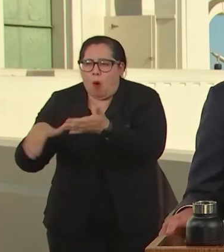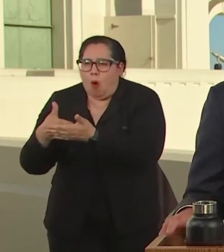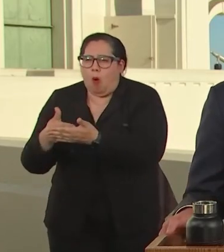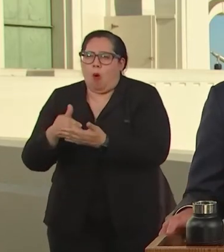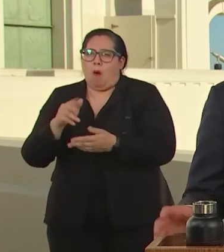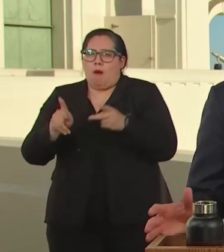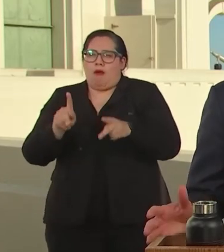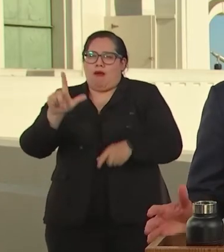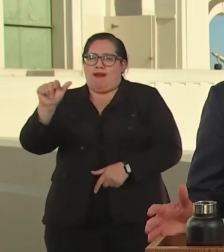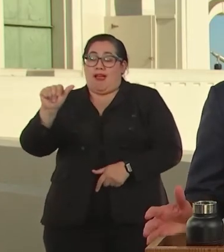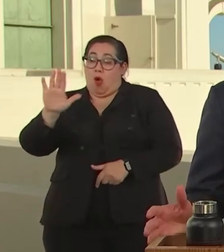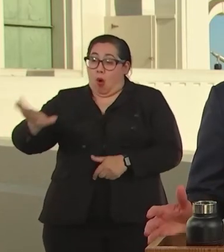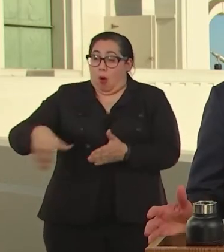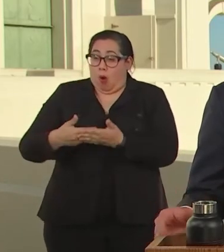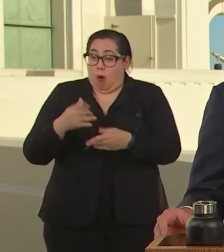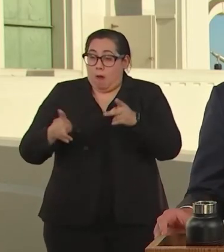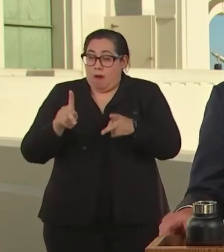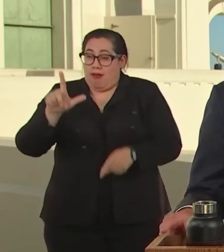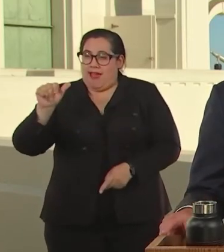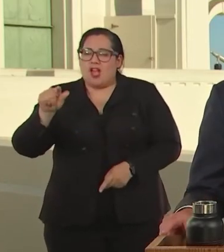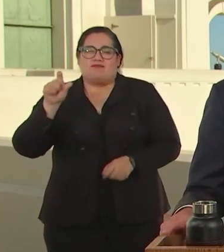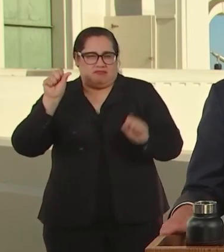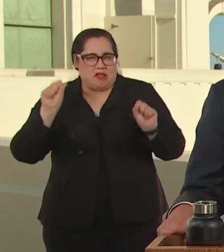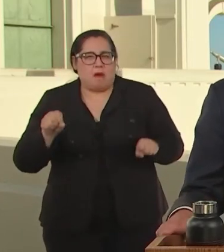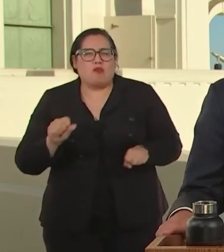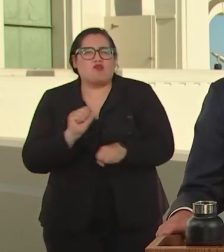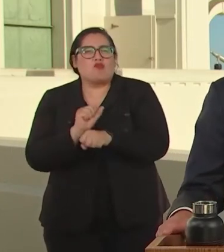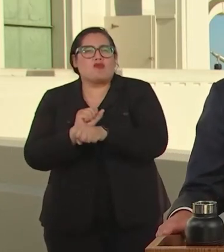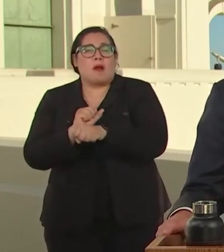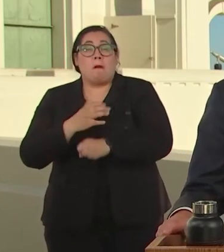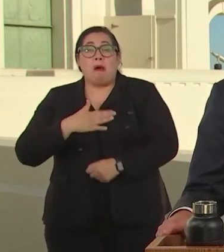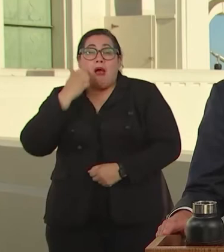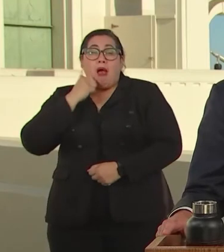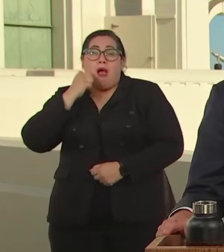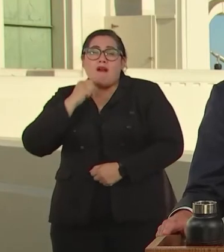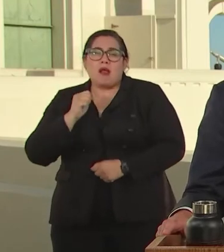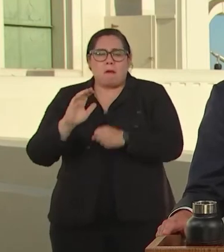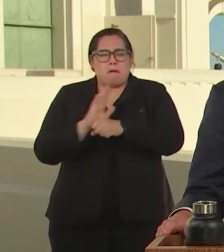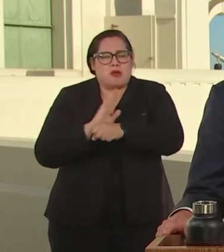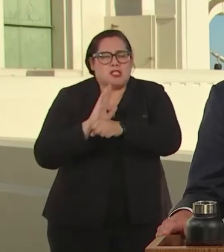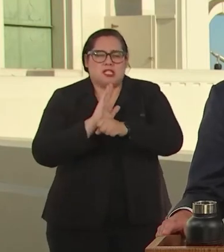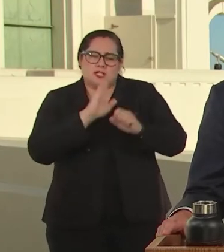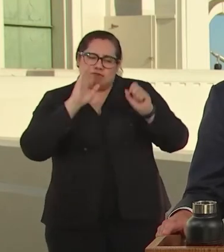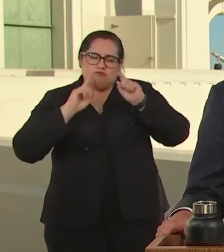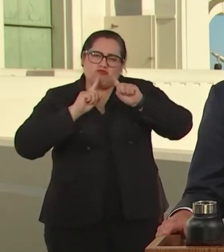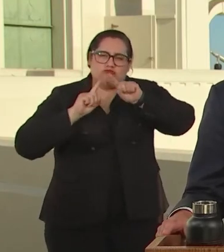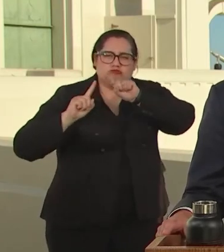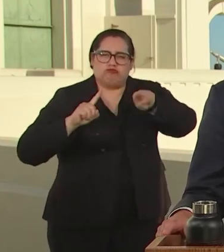BE ABLE TO WORK. MY EVERY DAY WAS ABOUT